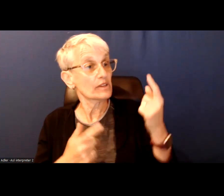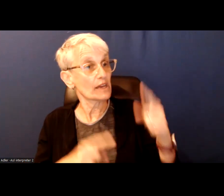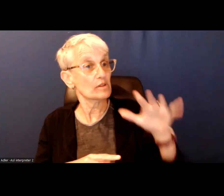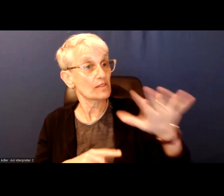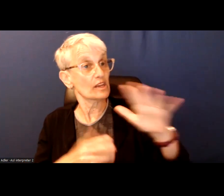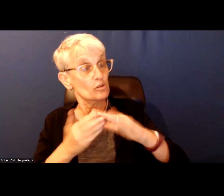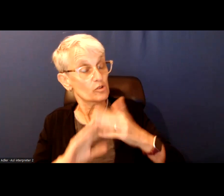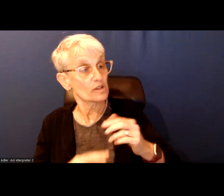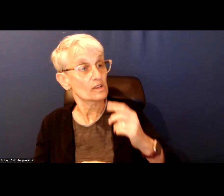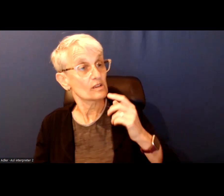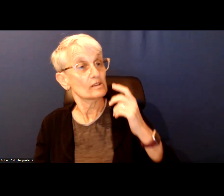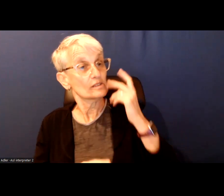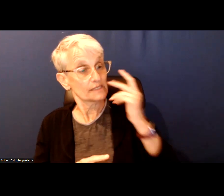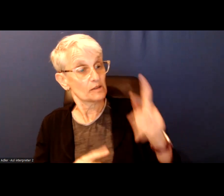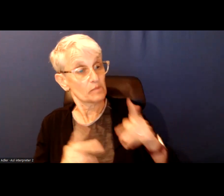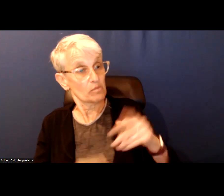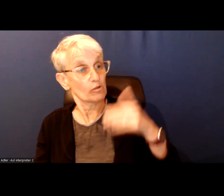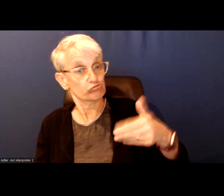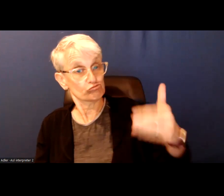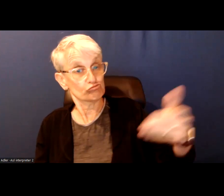and they see those people out there.